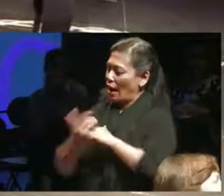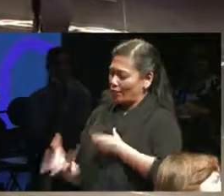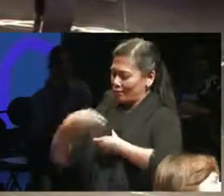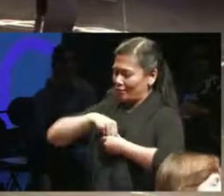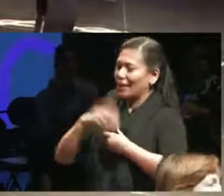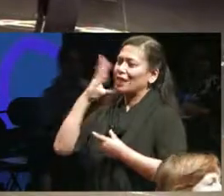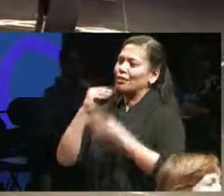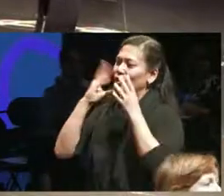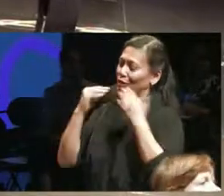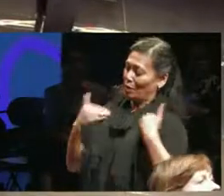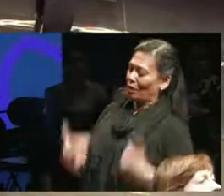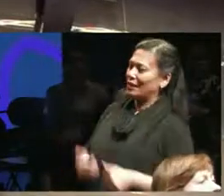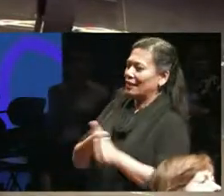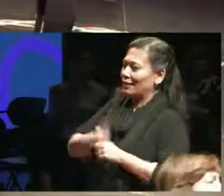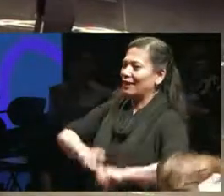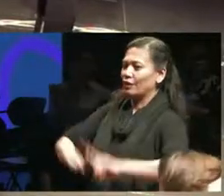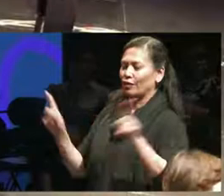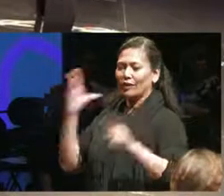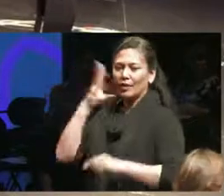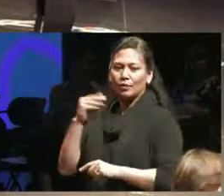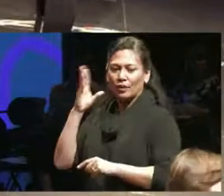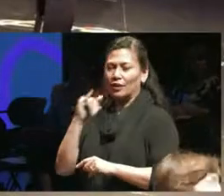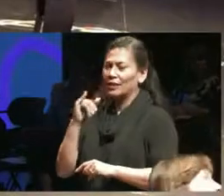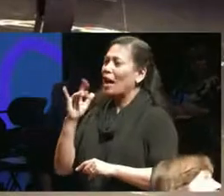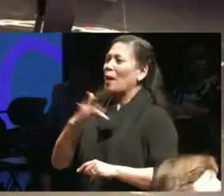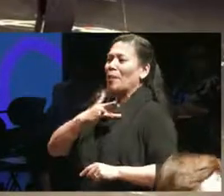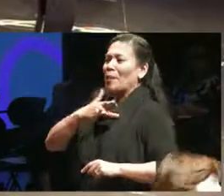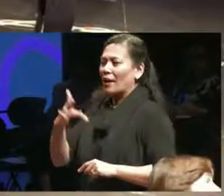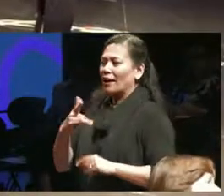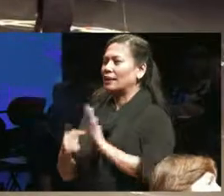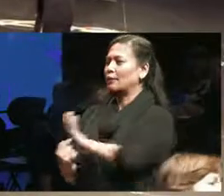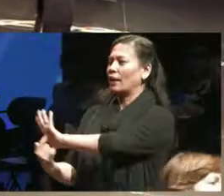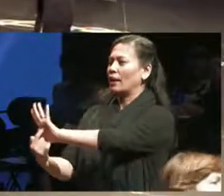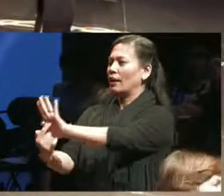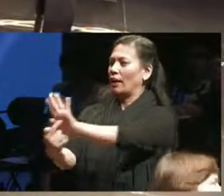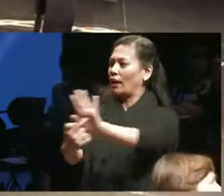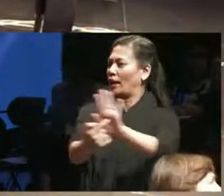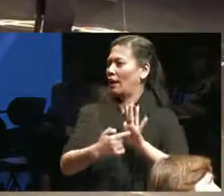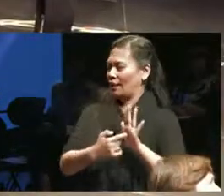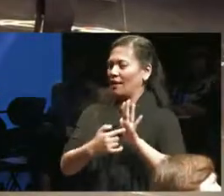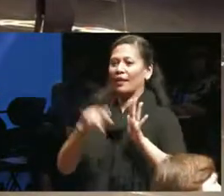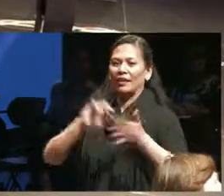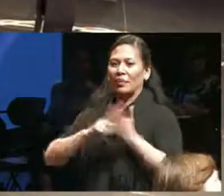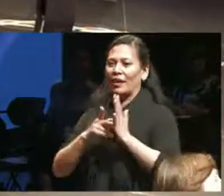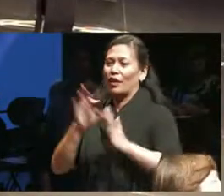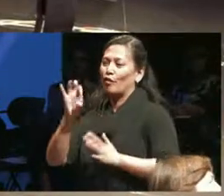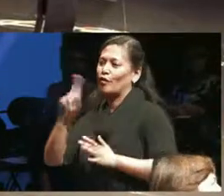history is one of being on display in in freak shows and medical theaters on the